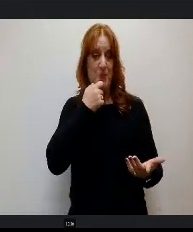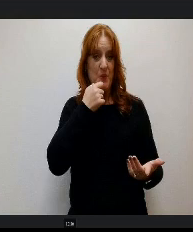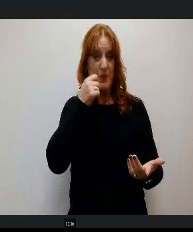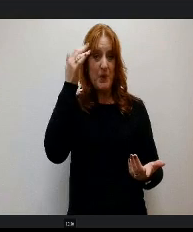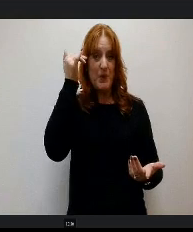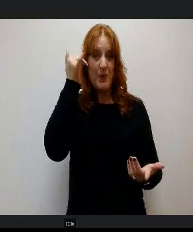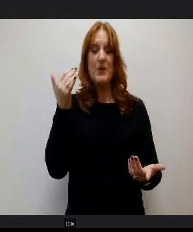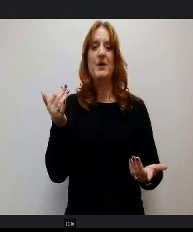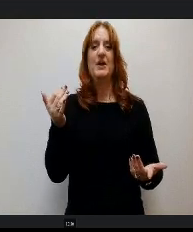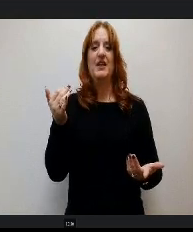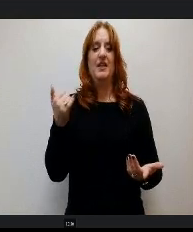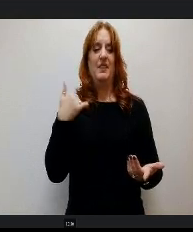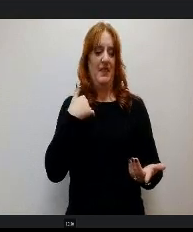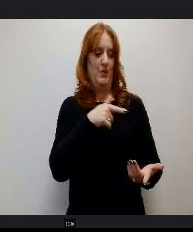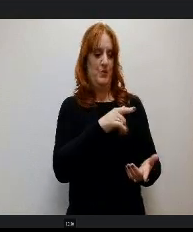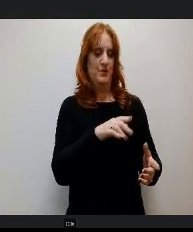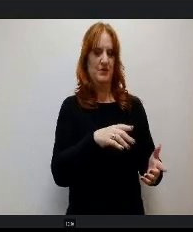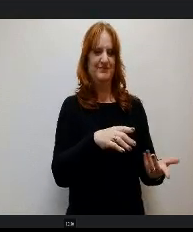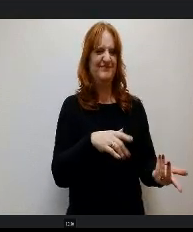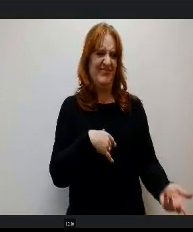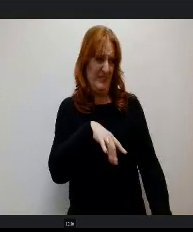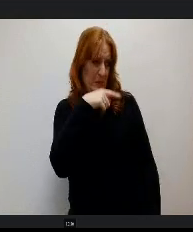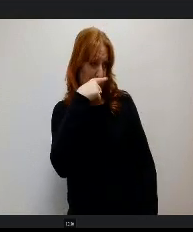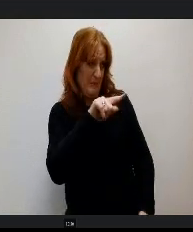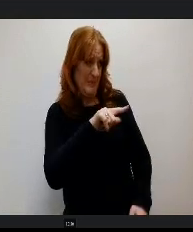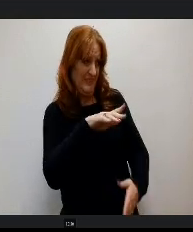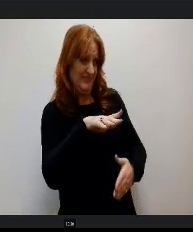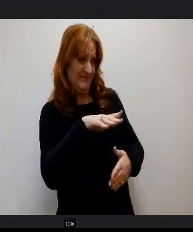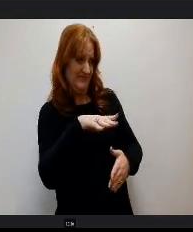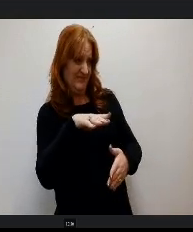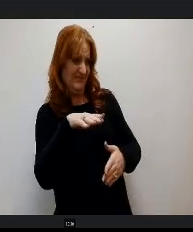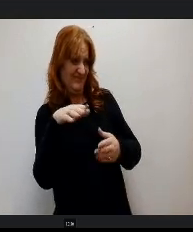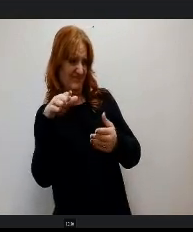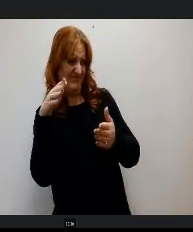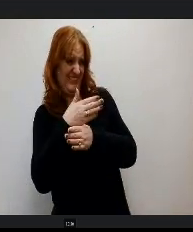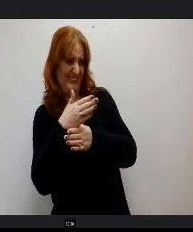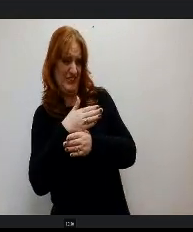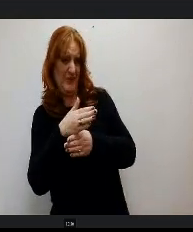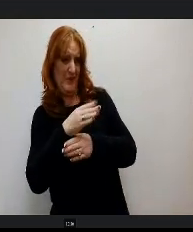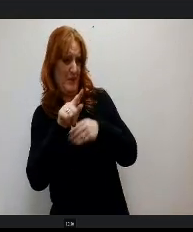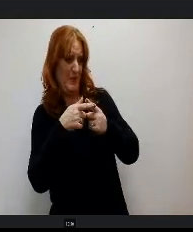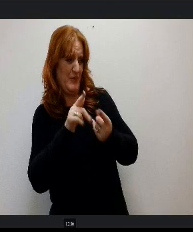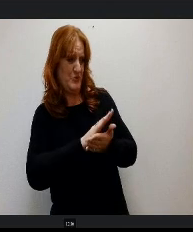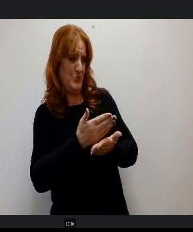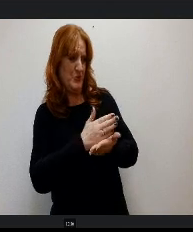they were doing. Would you just mind sharing about this cooking g project? So I had a chance to kind of go there during specials.